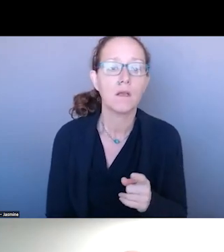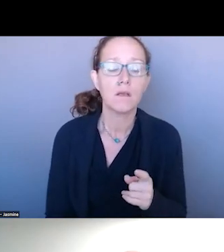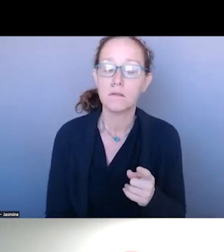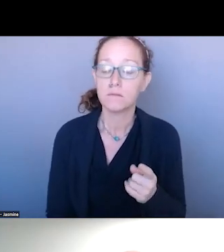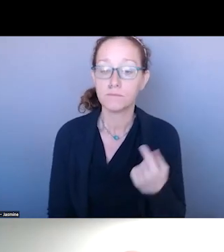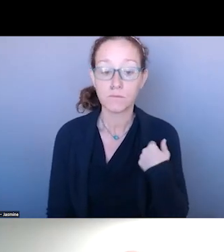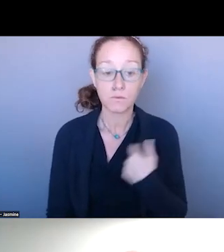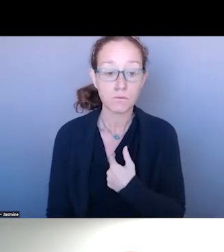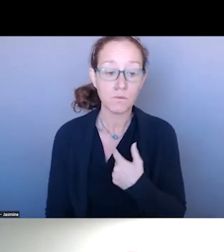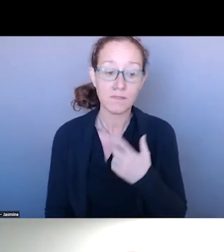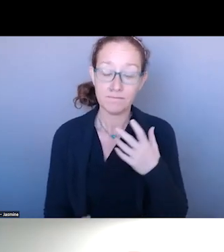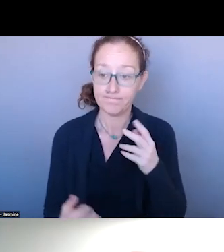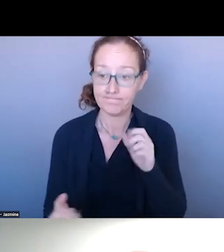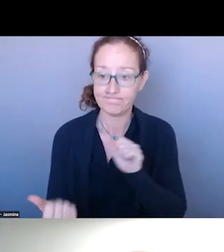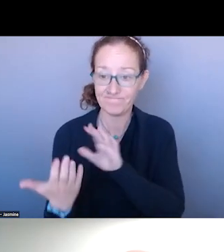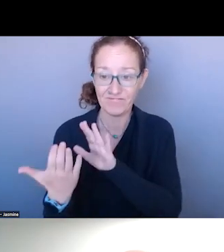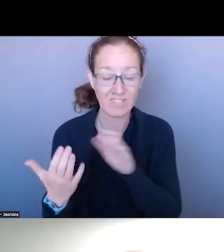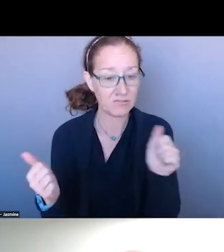IN TERMS OF YOUTH, IT UNDERSCORES THE IMPORTANCE